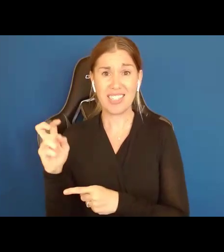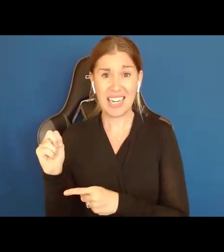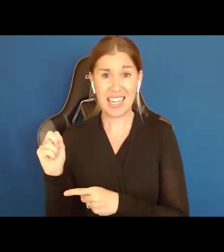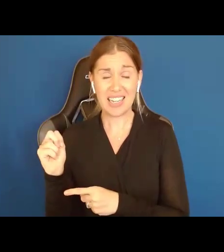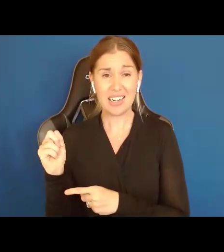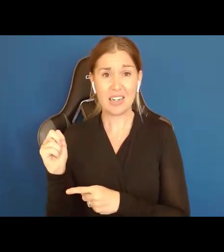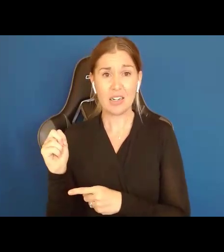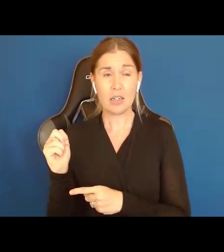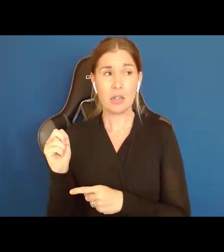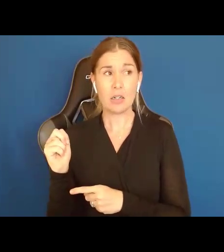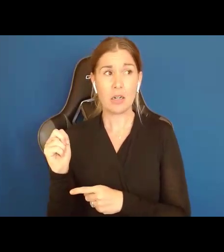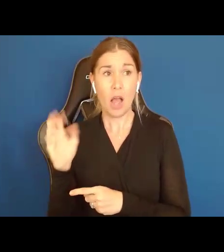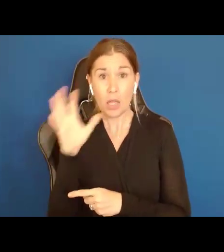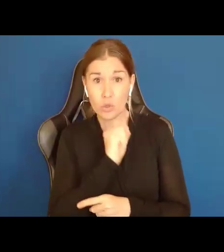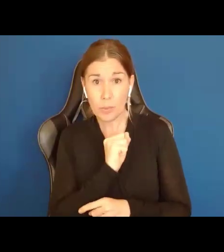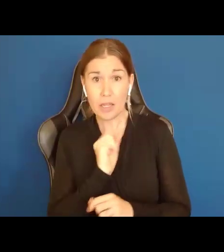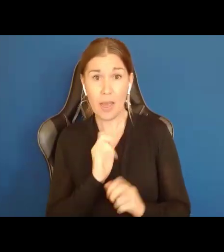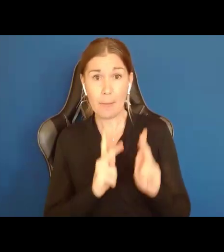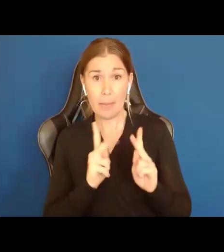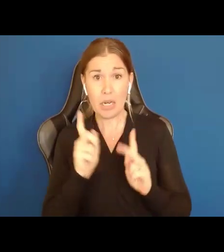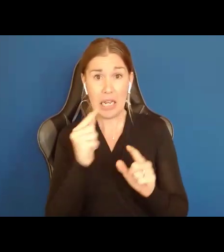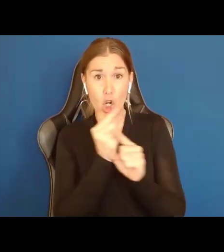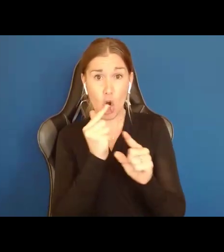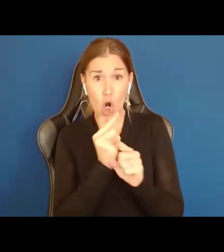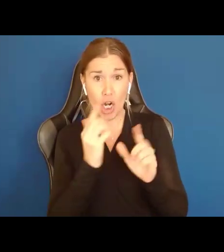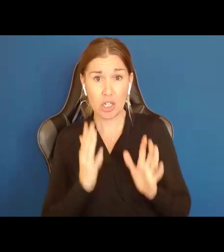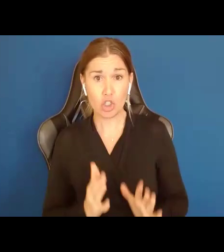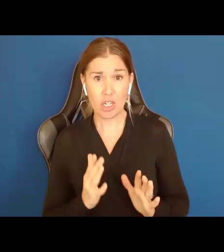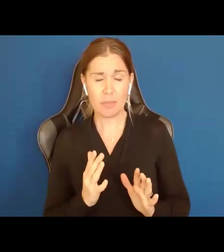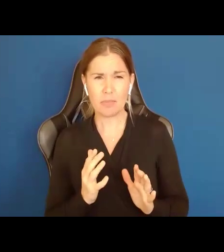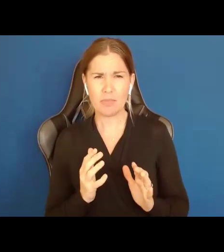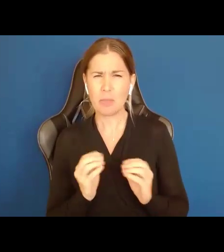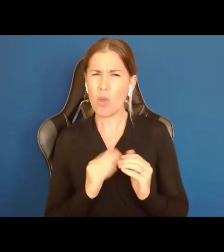people need guardianships are more than enough. Oh, yeah, by the way, they did that study again